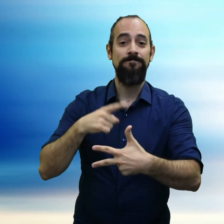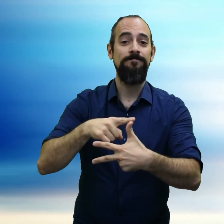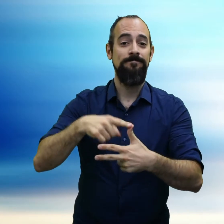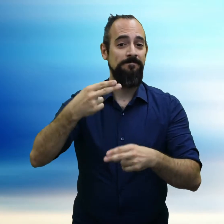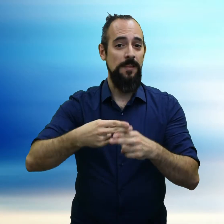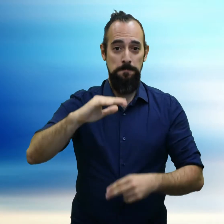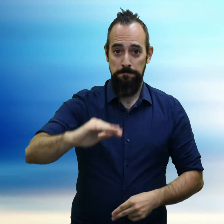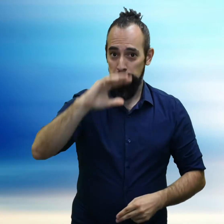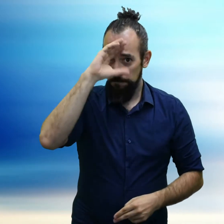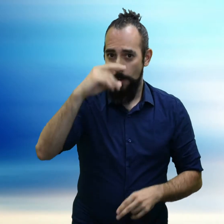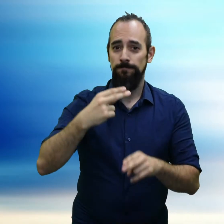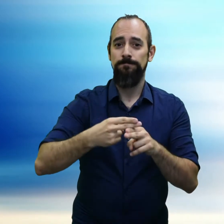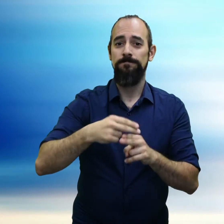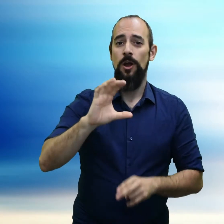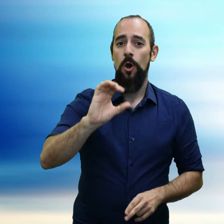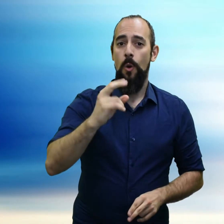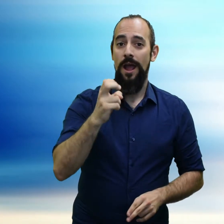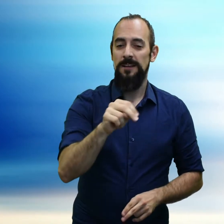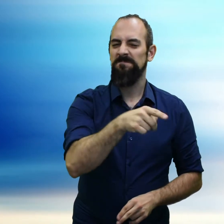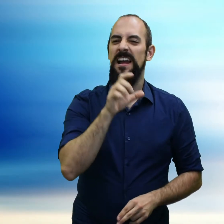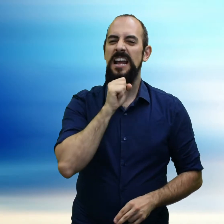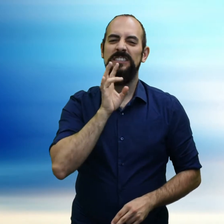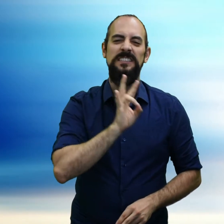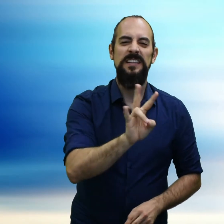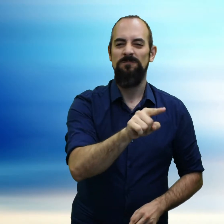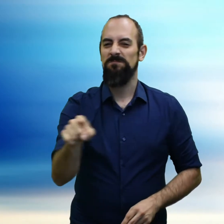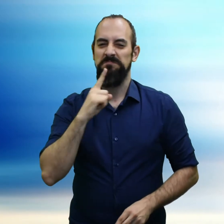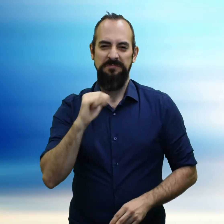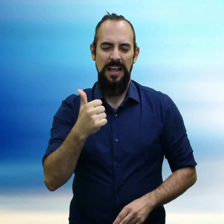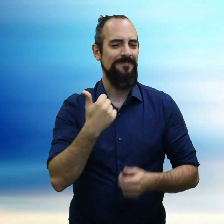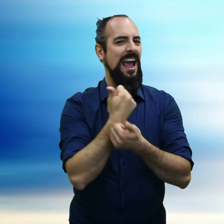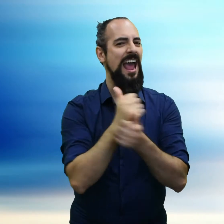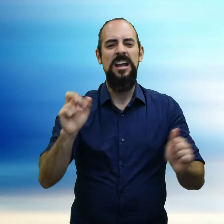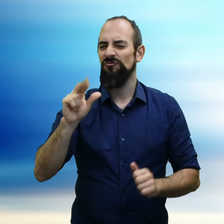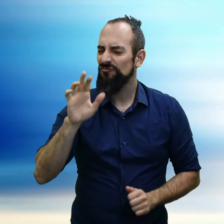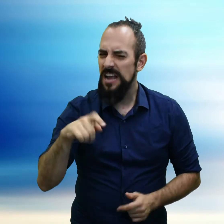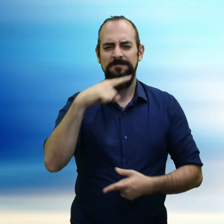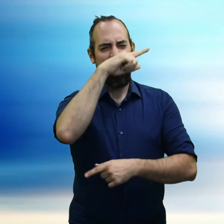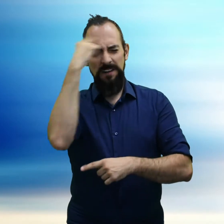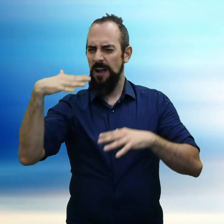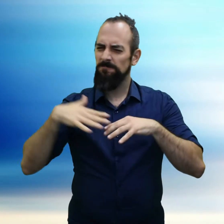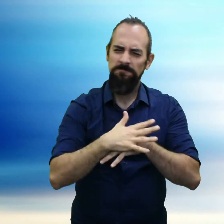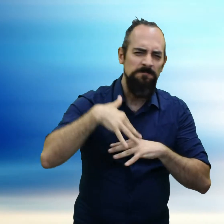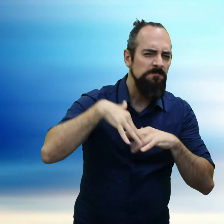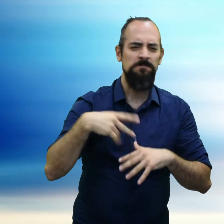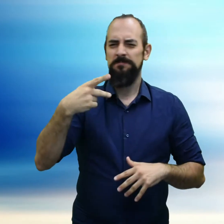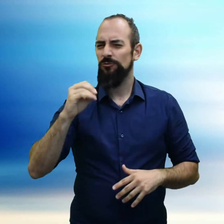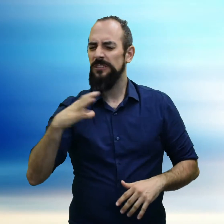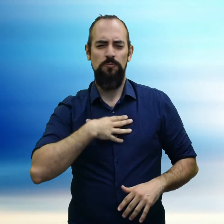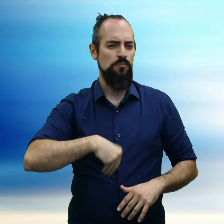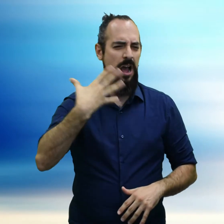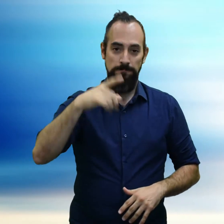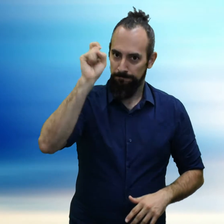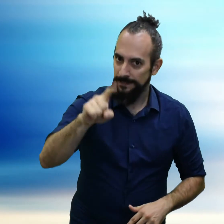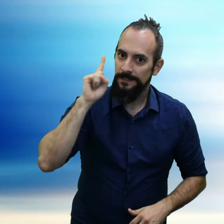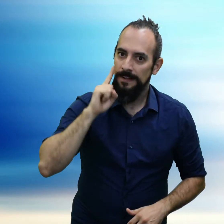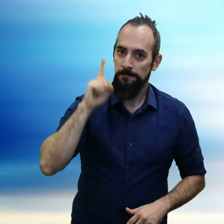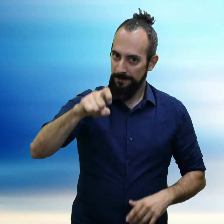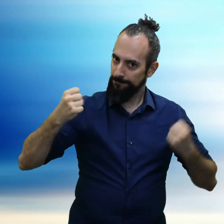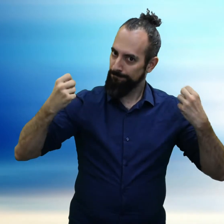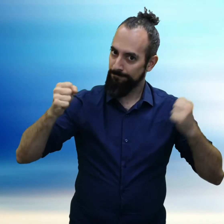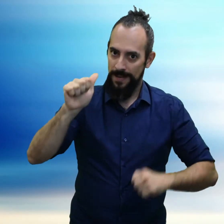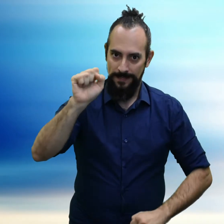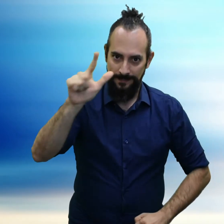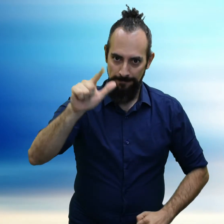First: a young male actor aged 7 to 10 to play the role of Cohen, a young boy of any ethnicities (Black, Indigenous, POC, white). The boy must be Deaf and sign ASL.